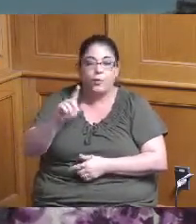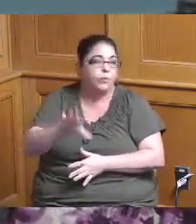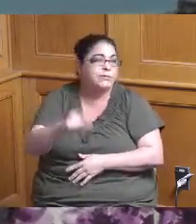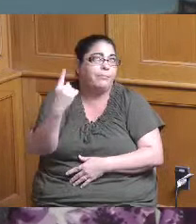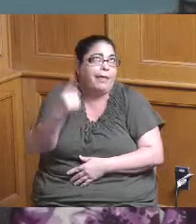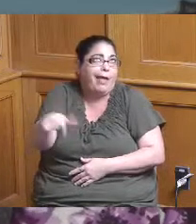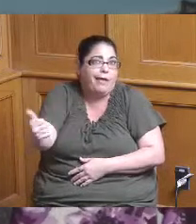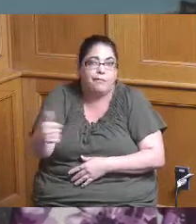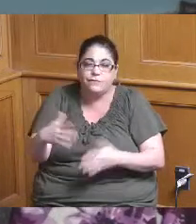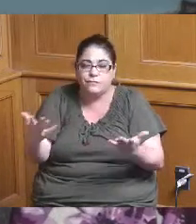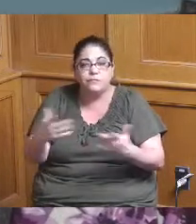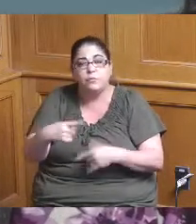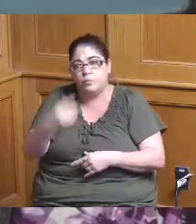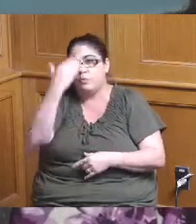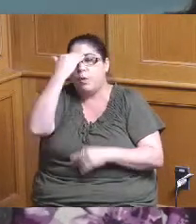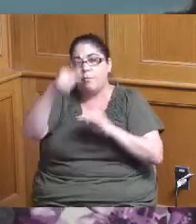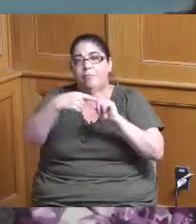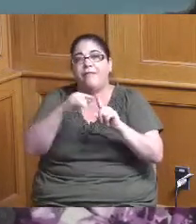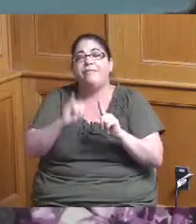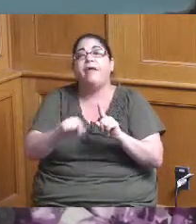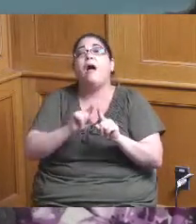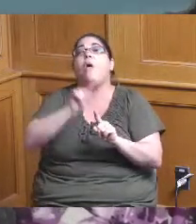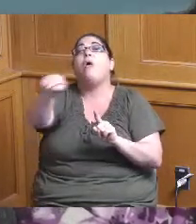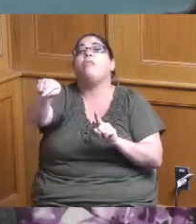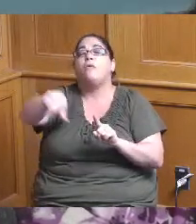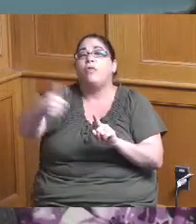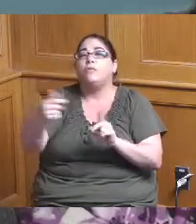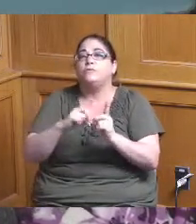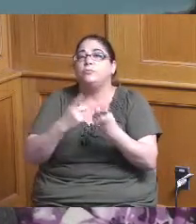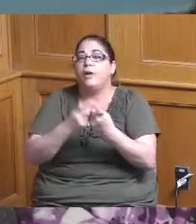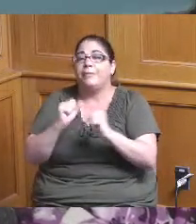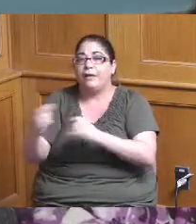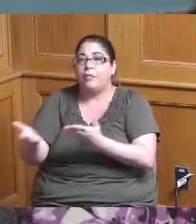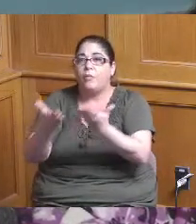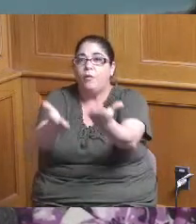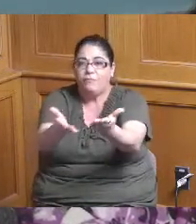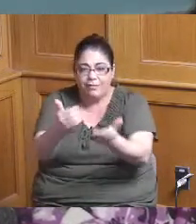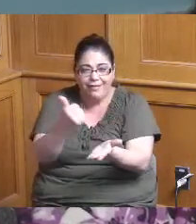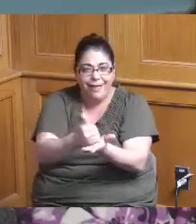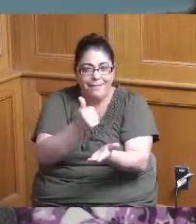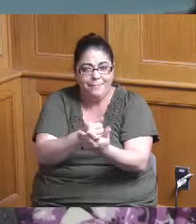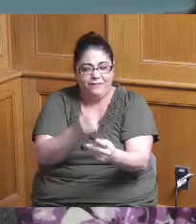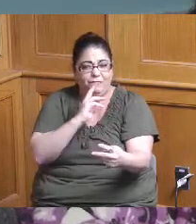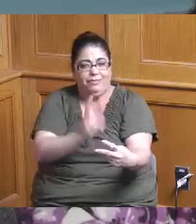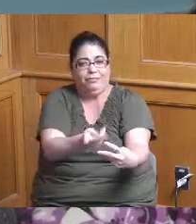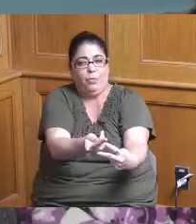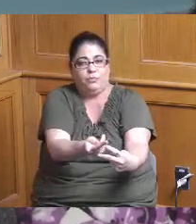do but if it's something else that can help them you know that they can be directed to this year